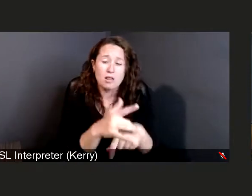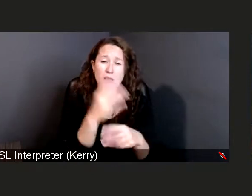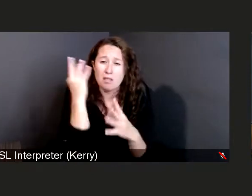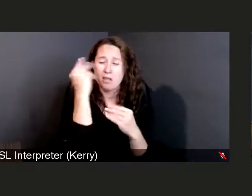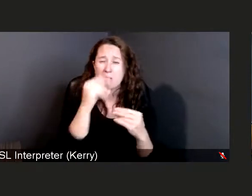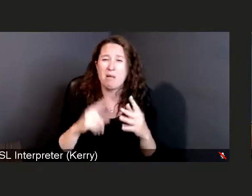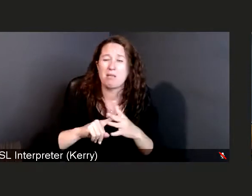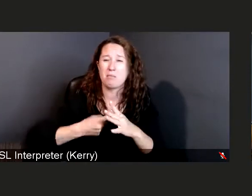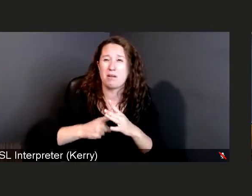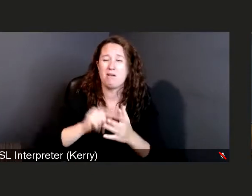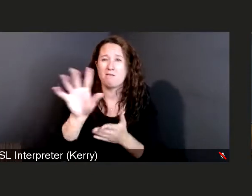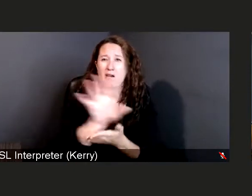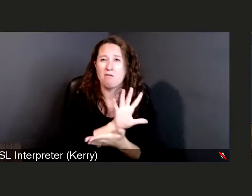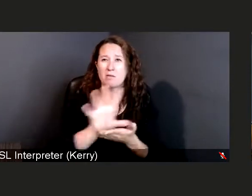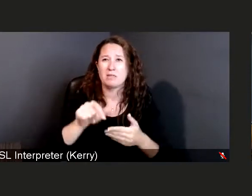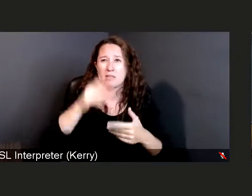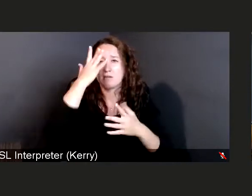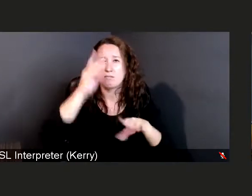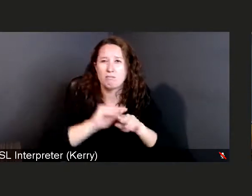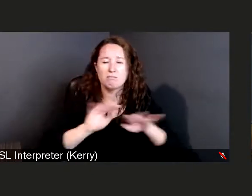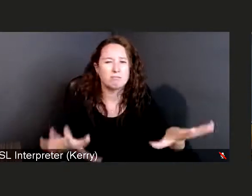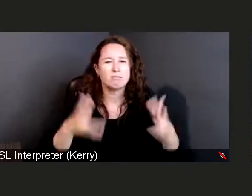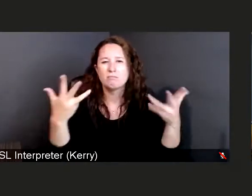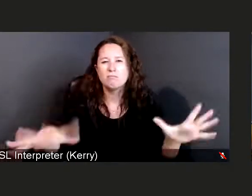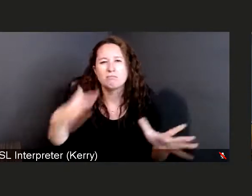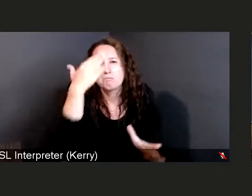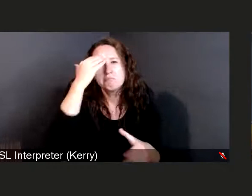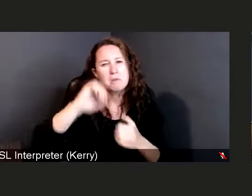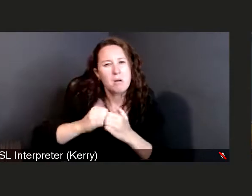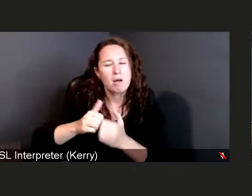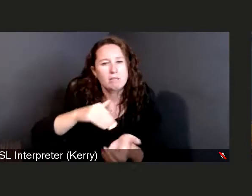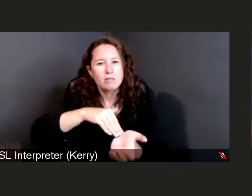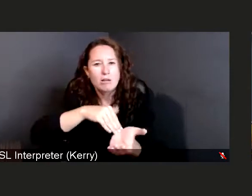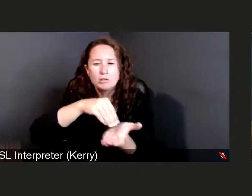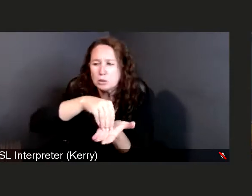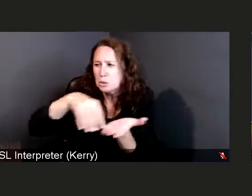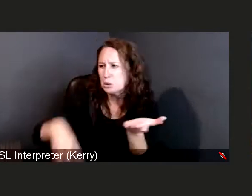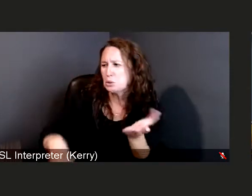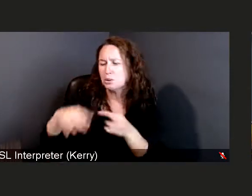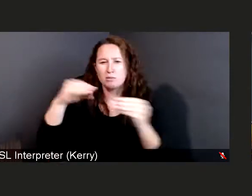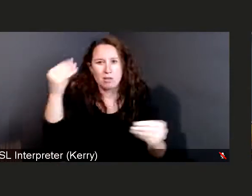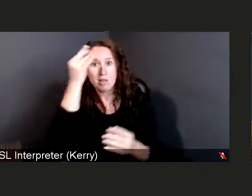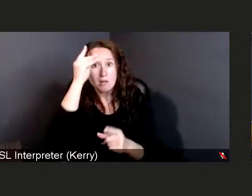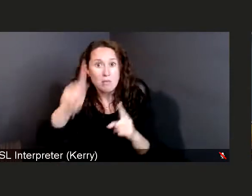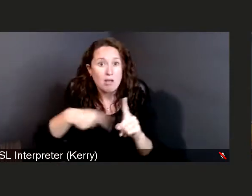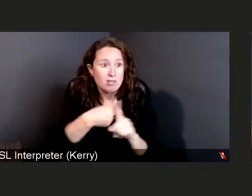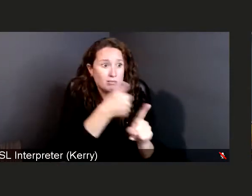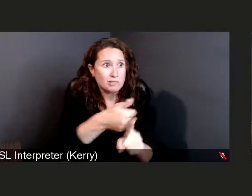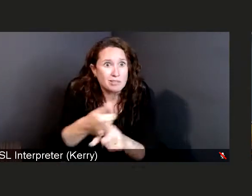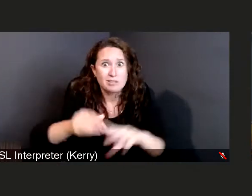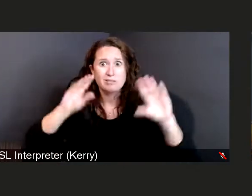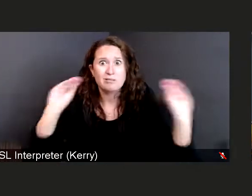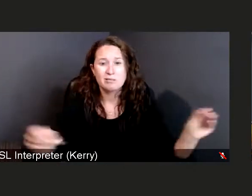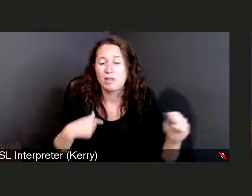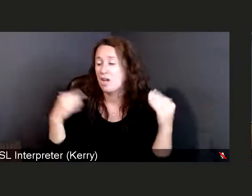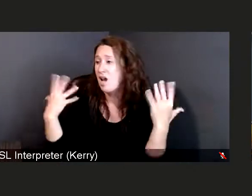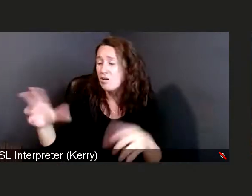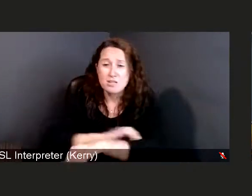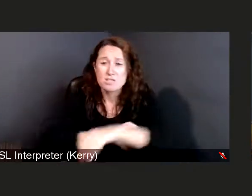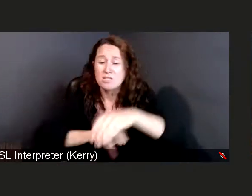You know how our doctors, and nurses, and students, with no thought of self, labored day and night in that death struggle,